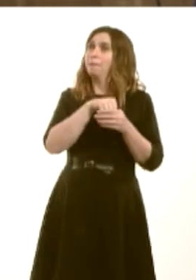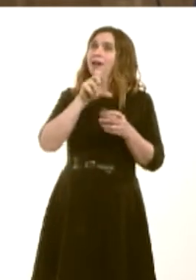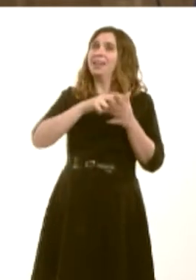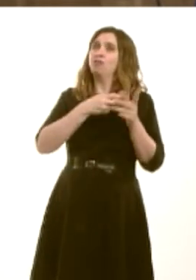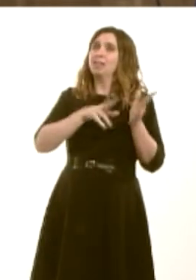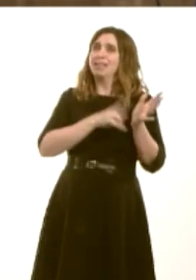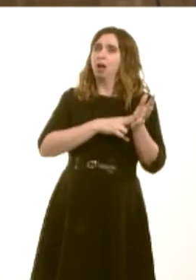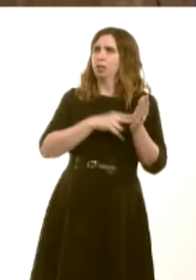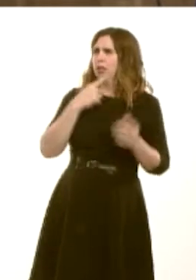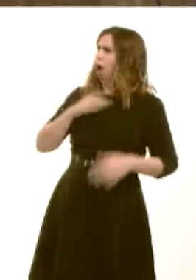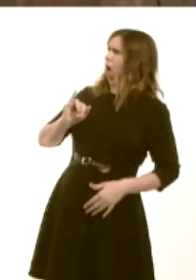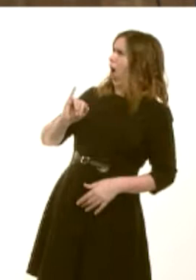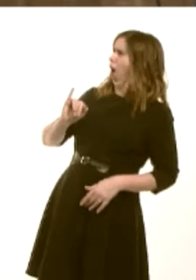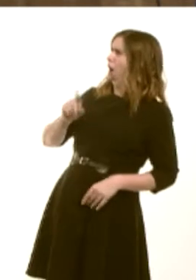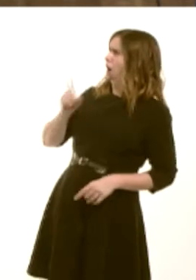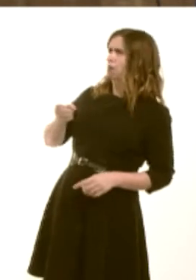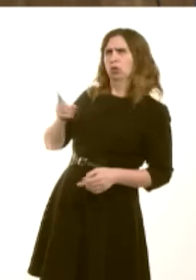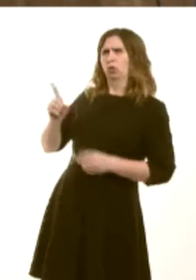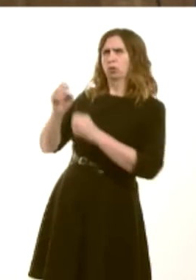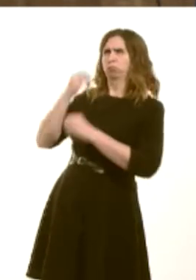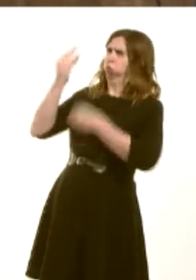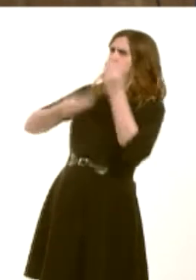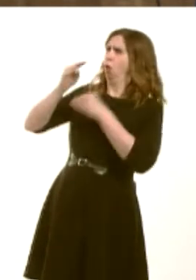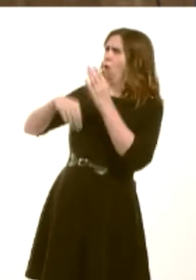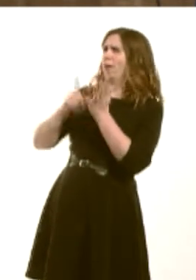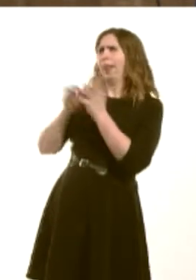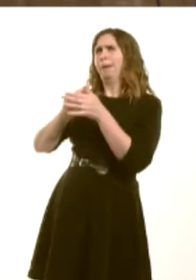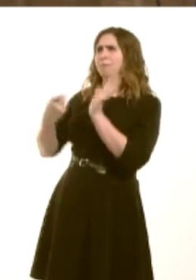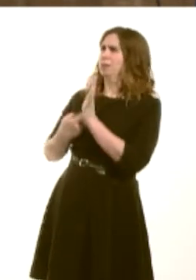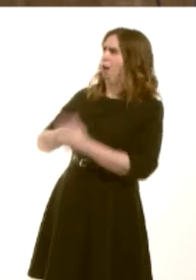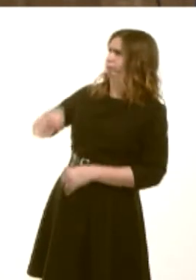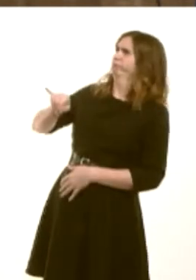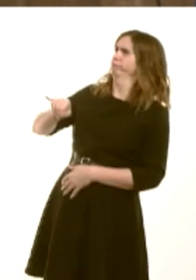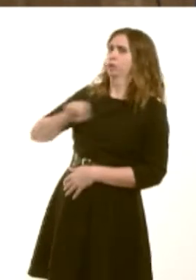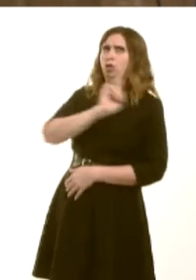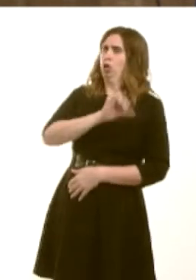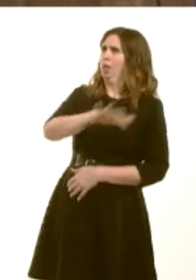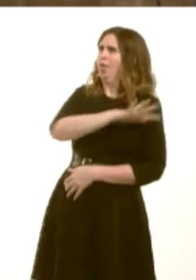was portrayed there. She will do it more effectively than I, given the fact that itís in her constituency.